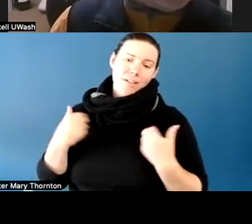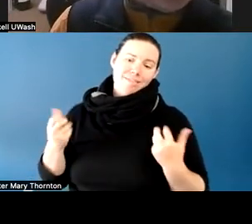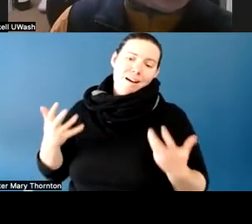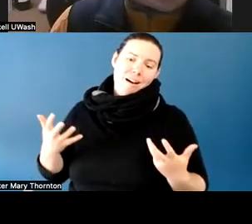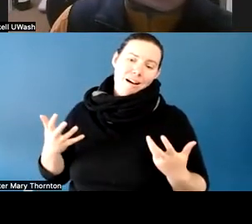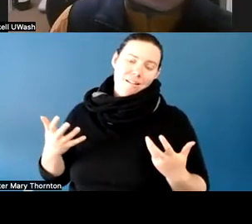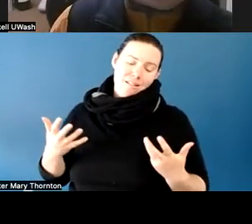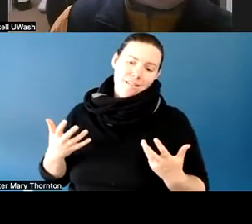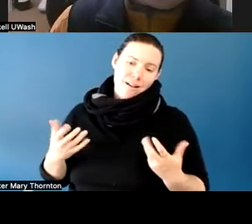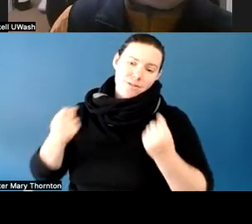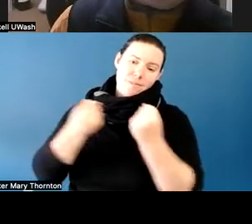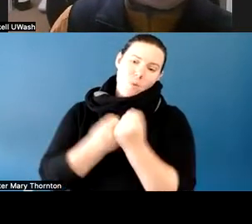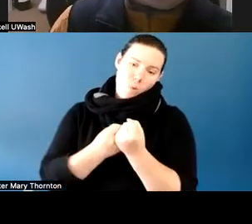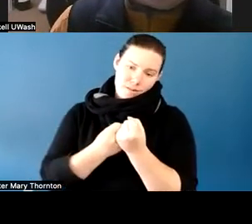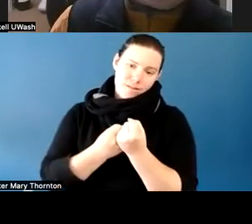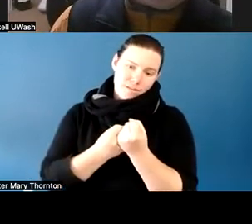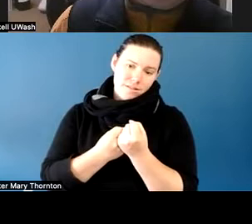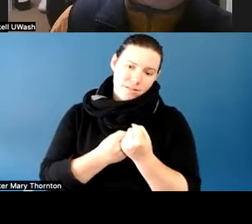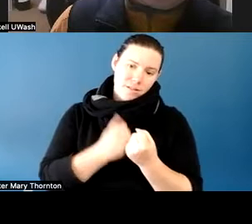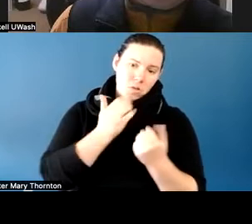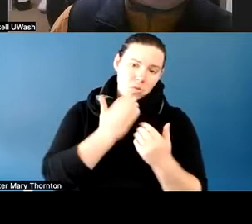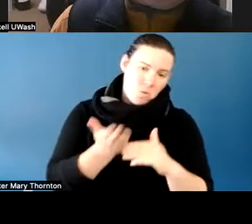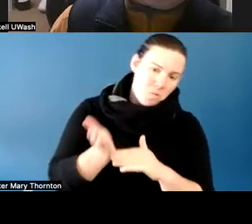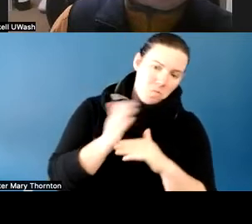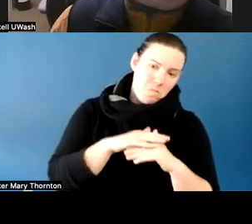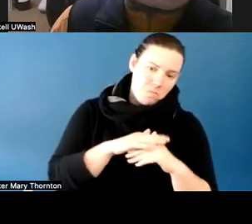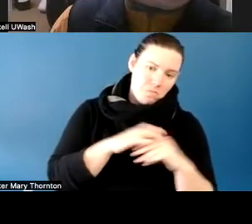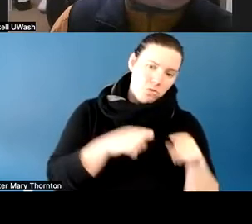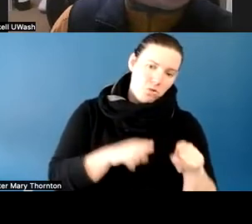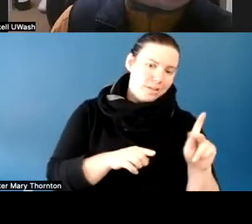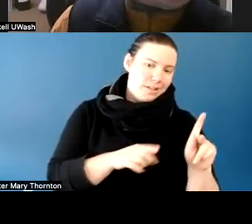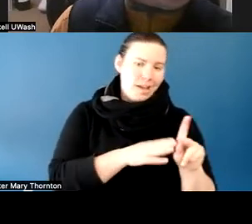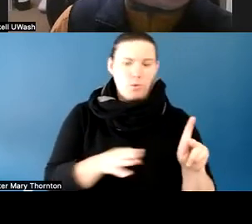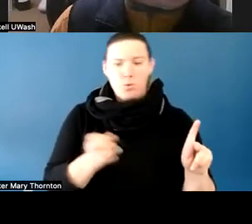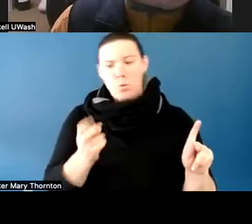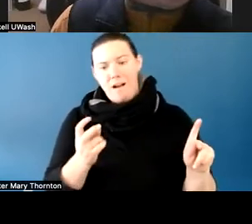through 12 system for a student with a disability that